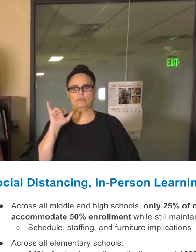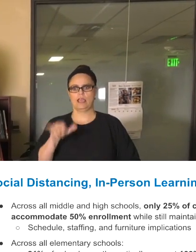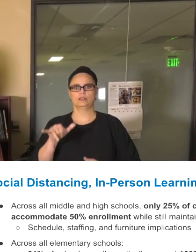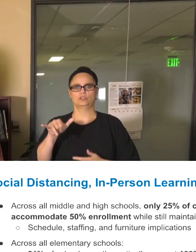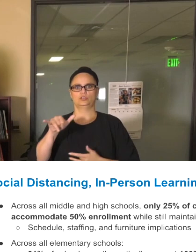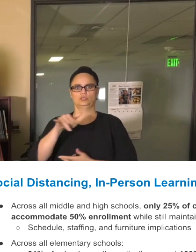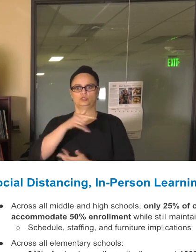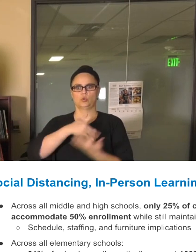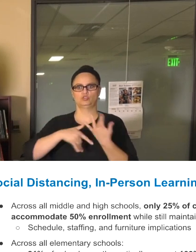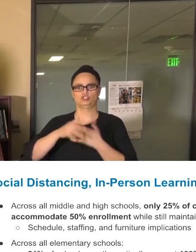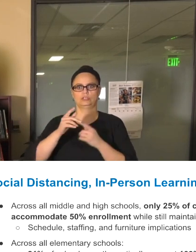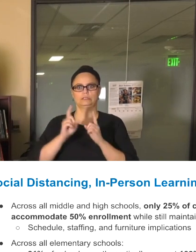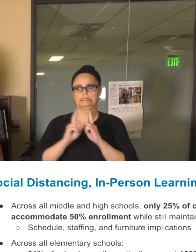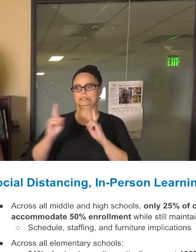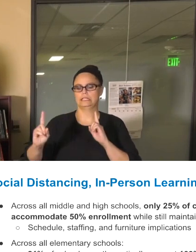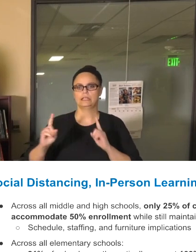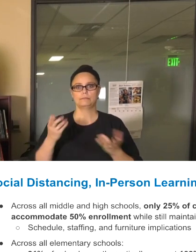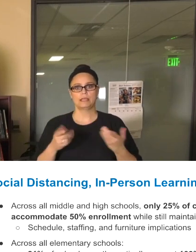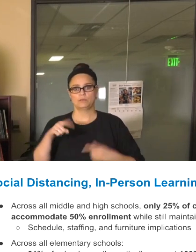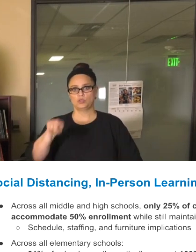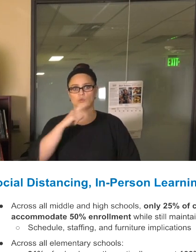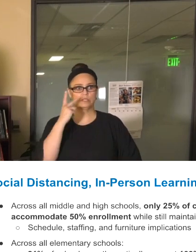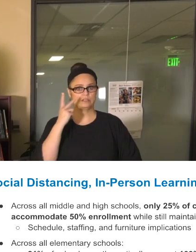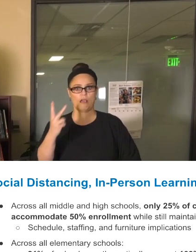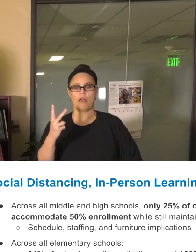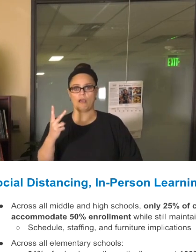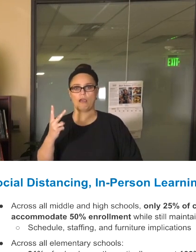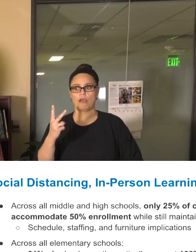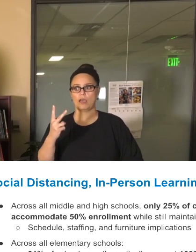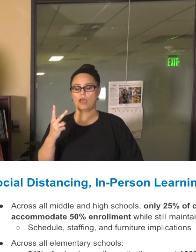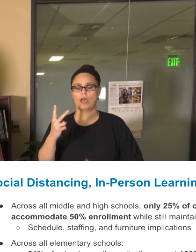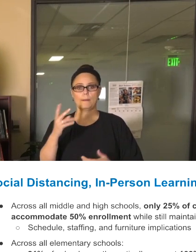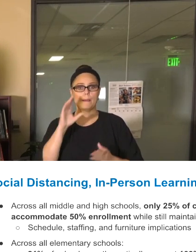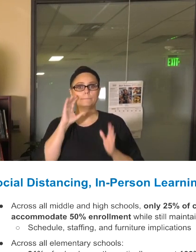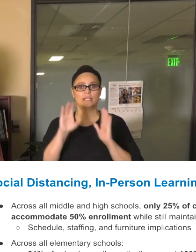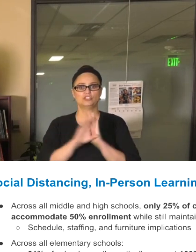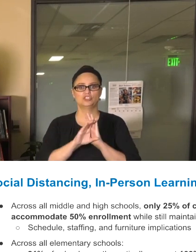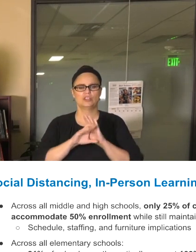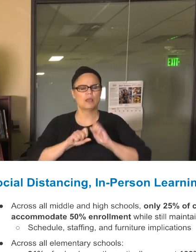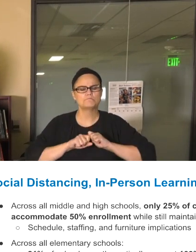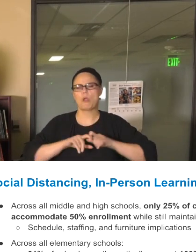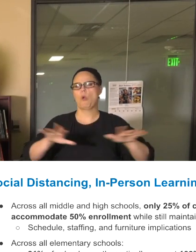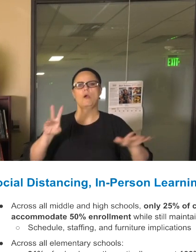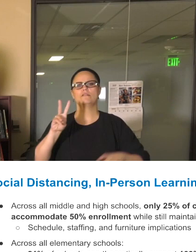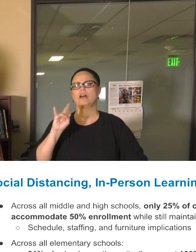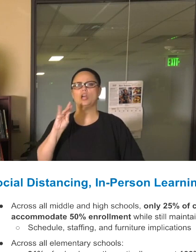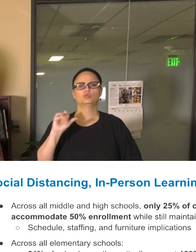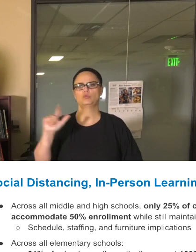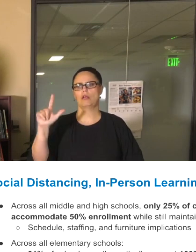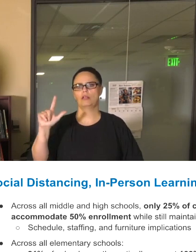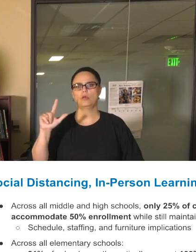picture that went viral this week of a school that reopened in another state where students are packed in a